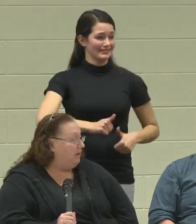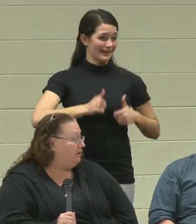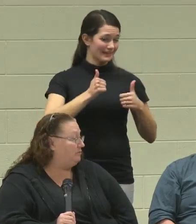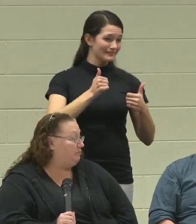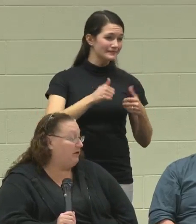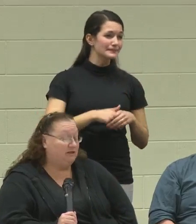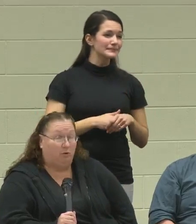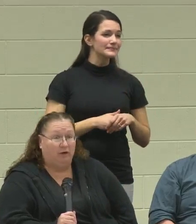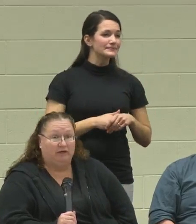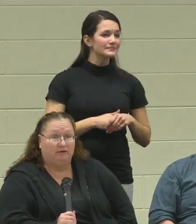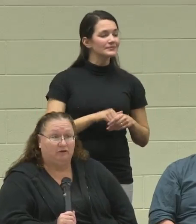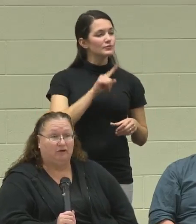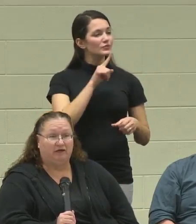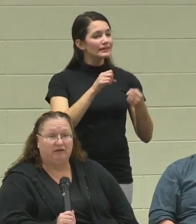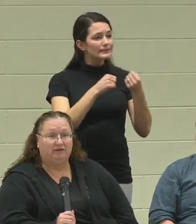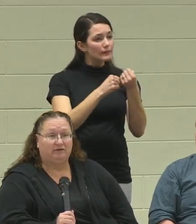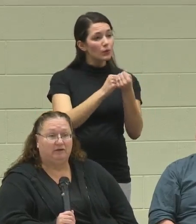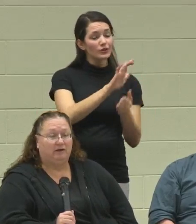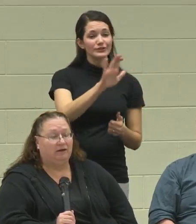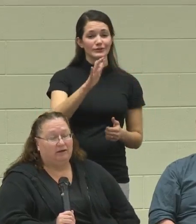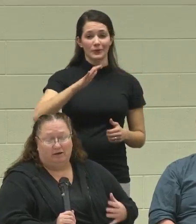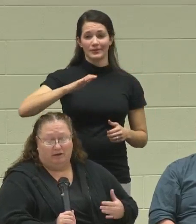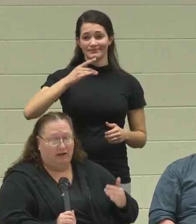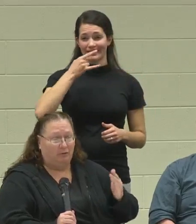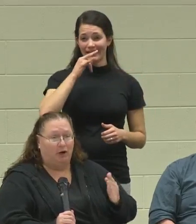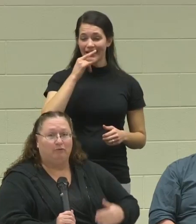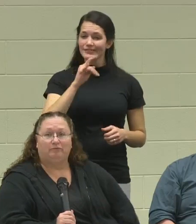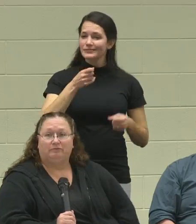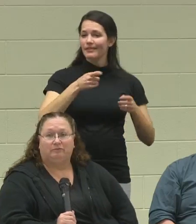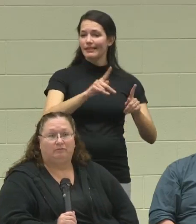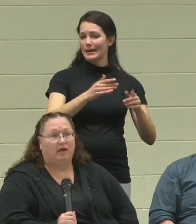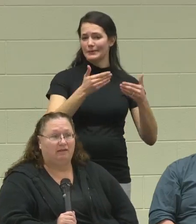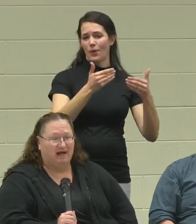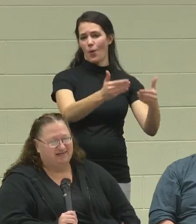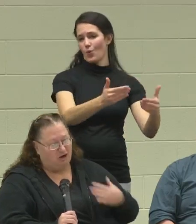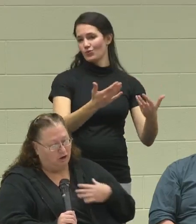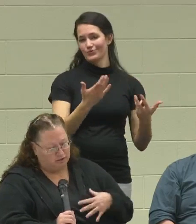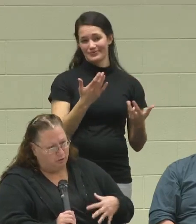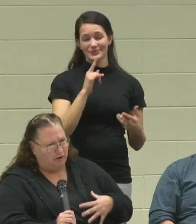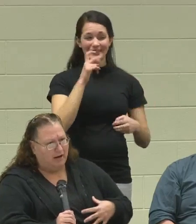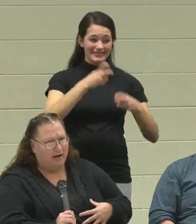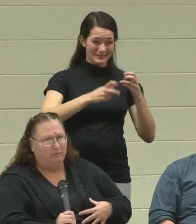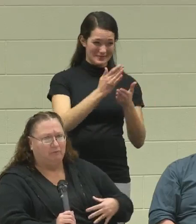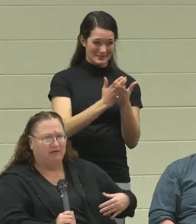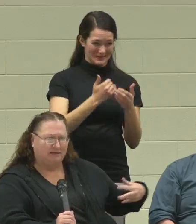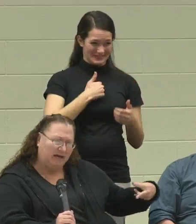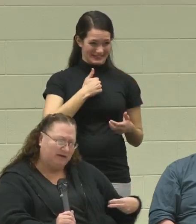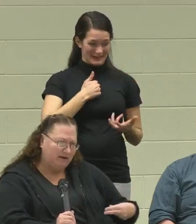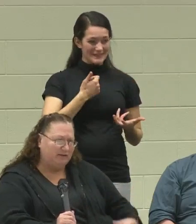By supporting your kids, let them go. That's the hardest part I had, because I had to cut